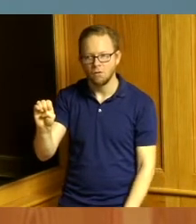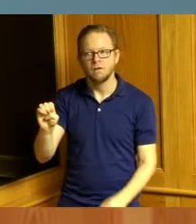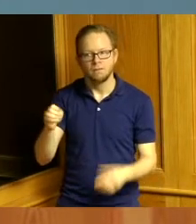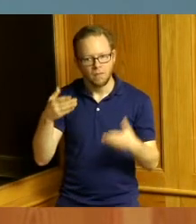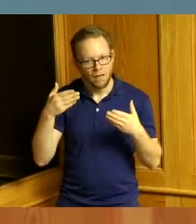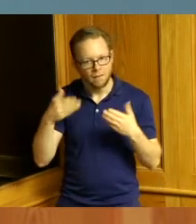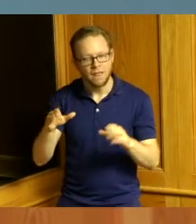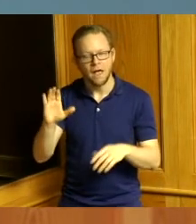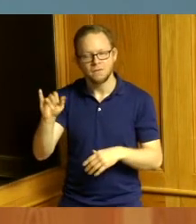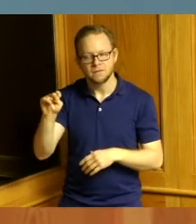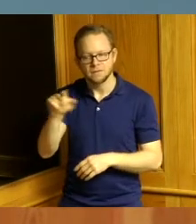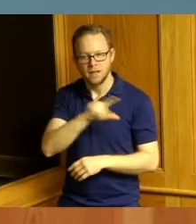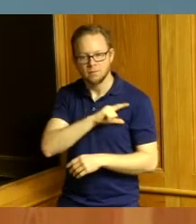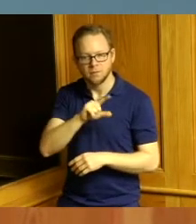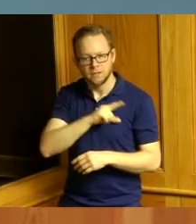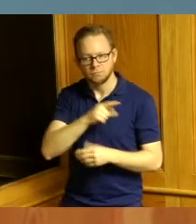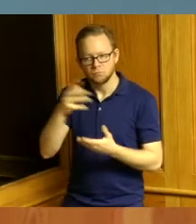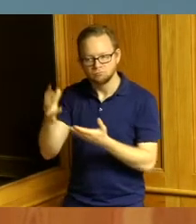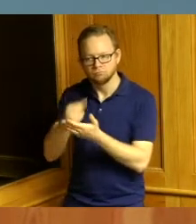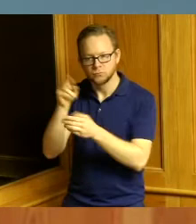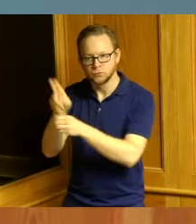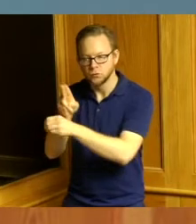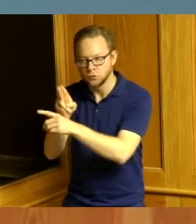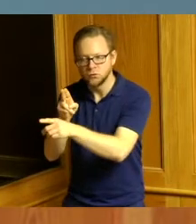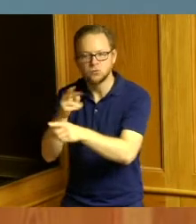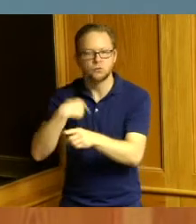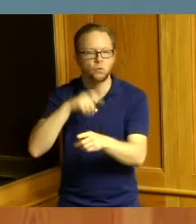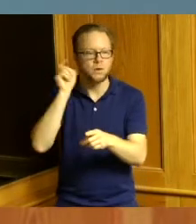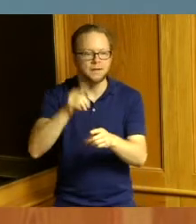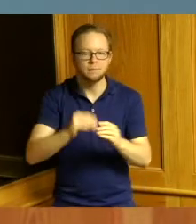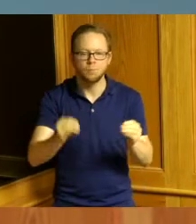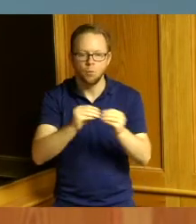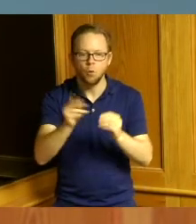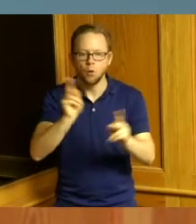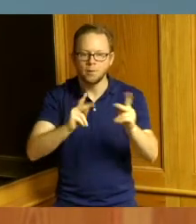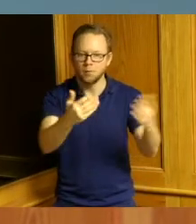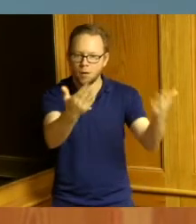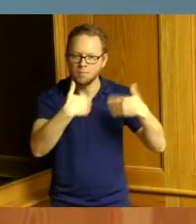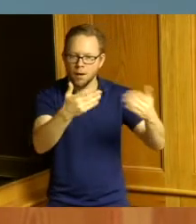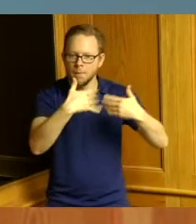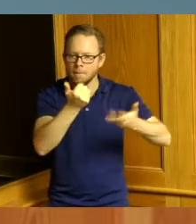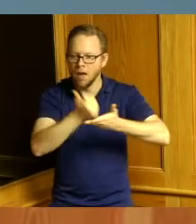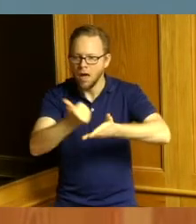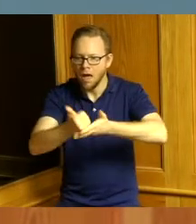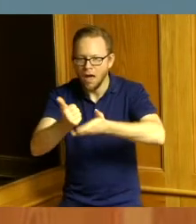and so we need more people to help with this effort they should not have to do it alone and